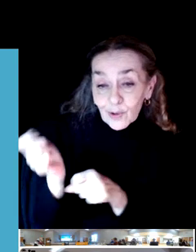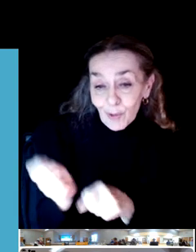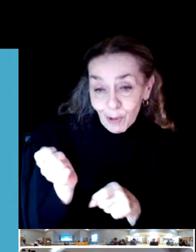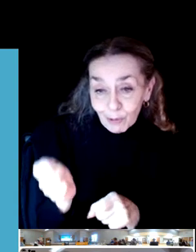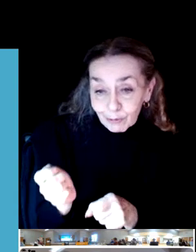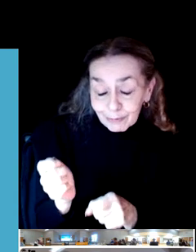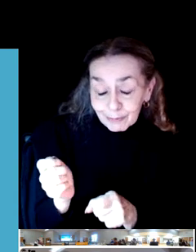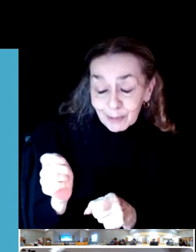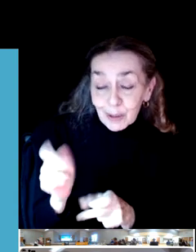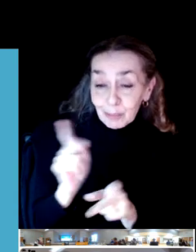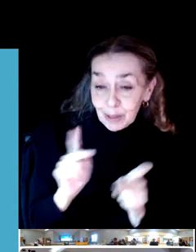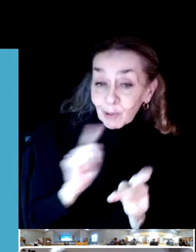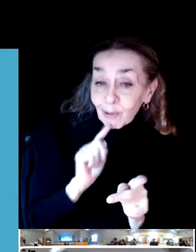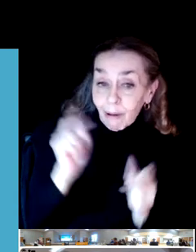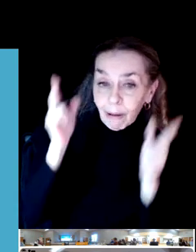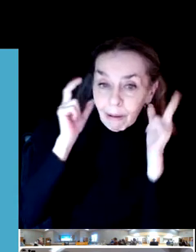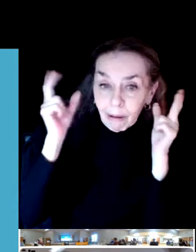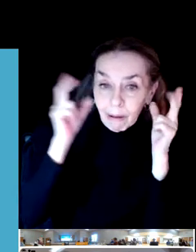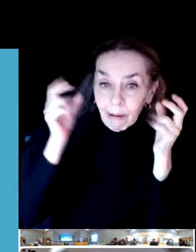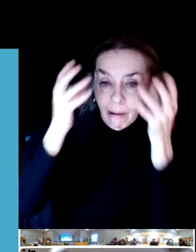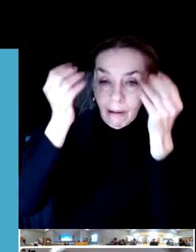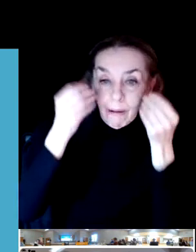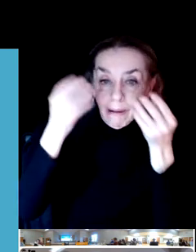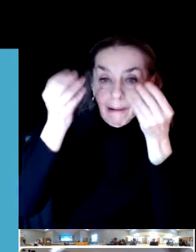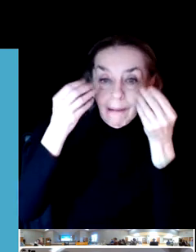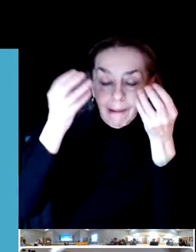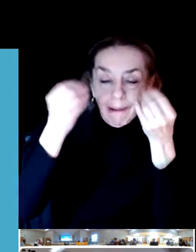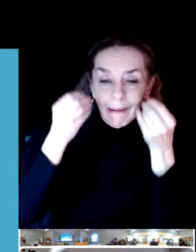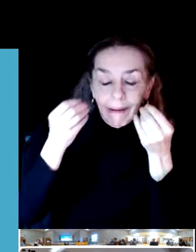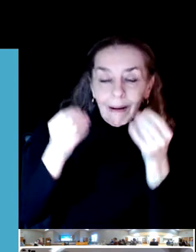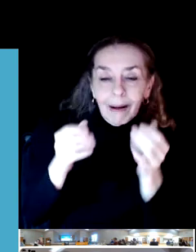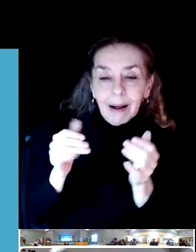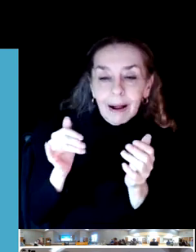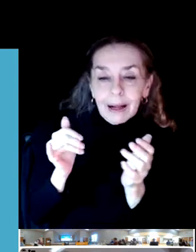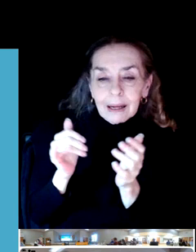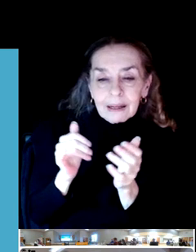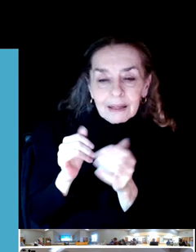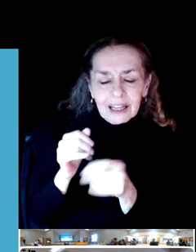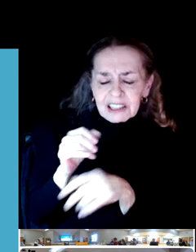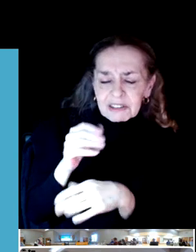Disc golf is a sport that is inexpensive to play.